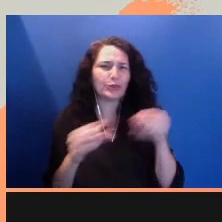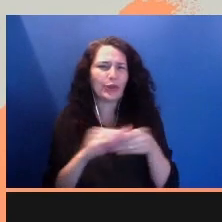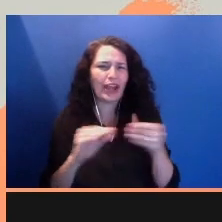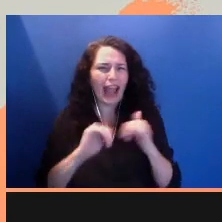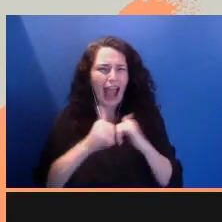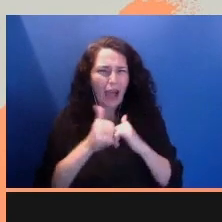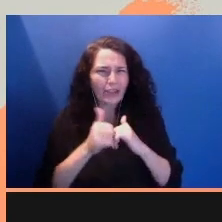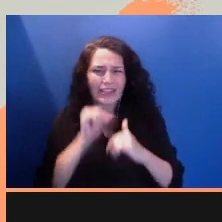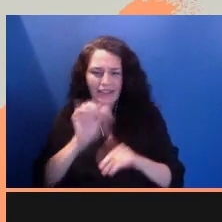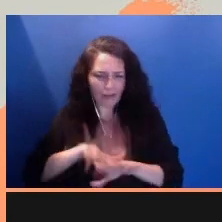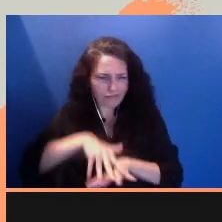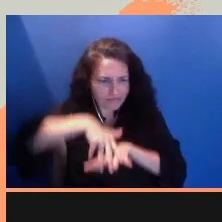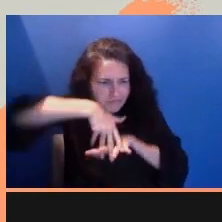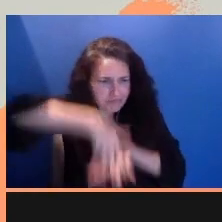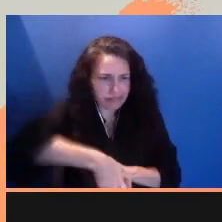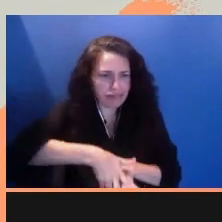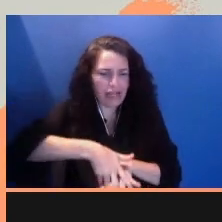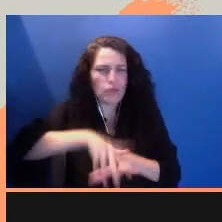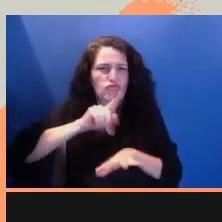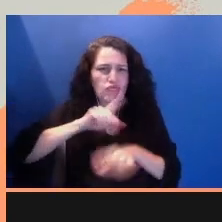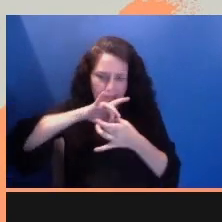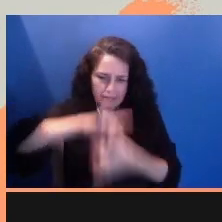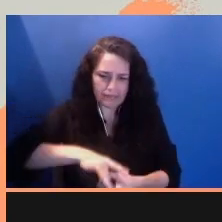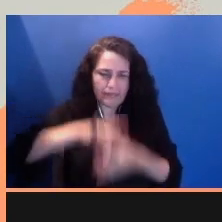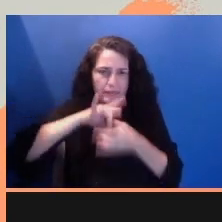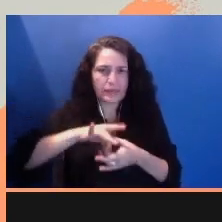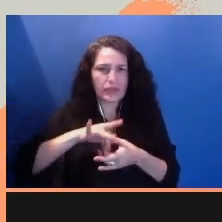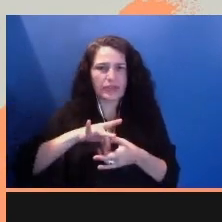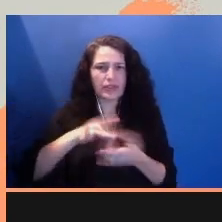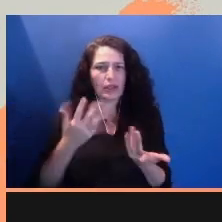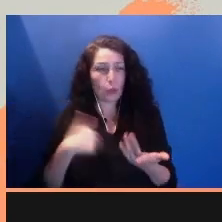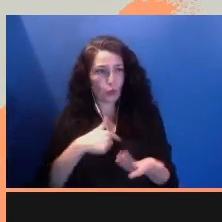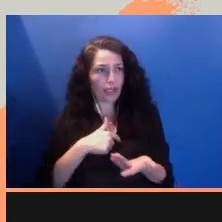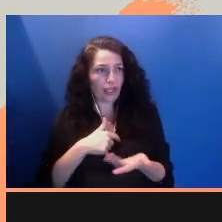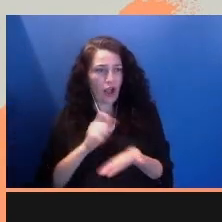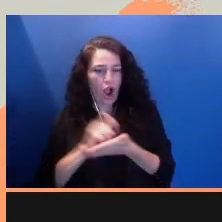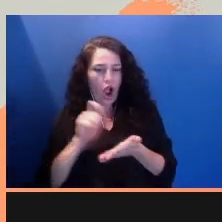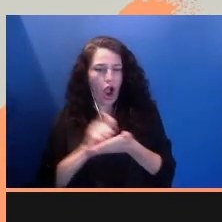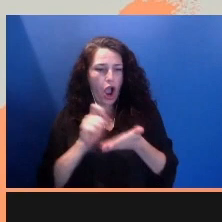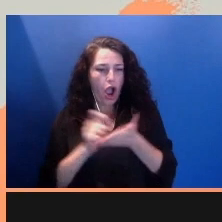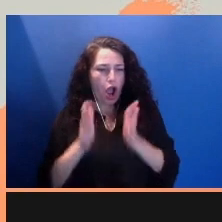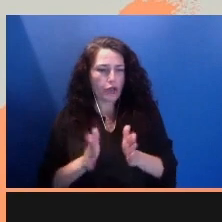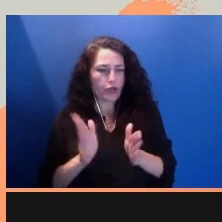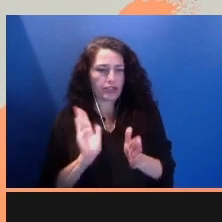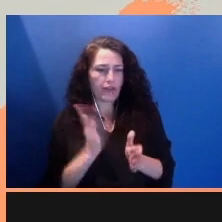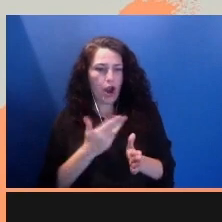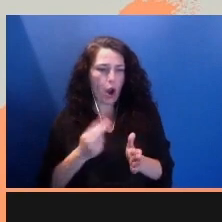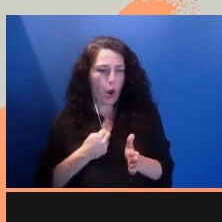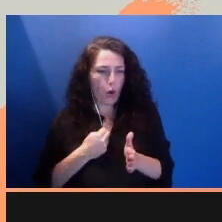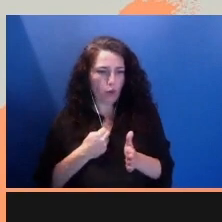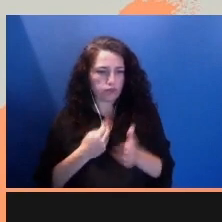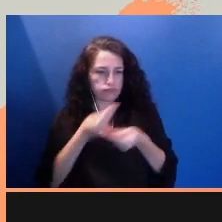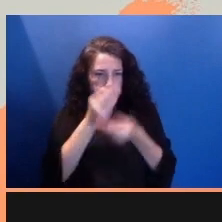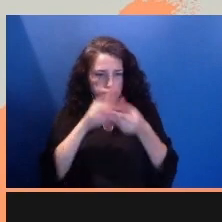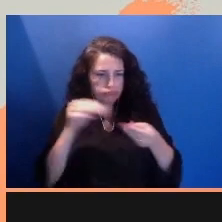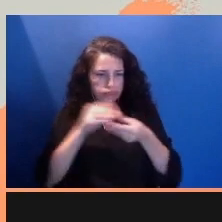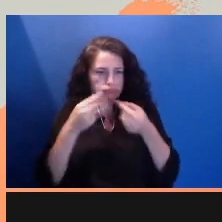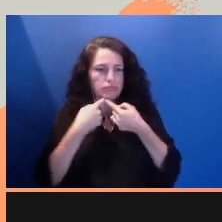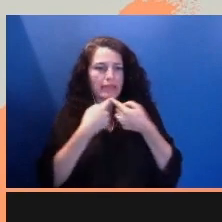as authors of our own narratives? American media is killing us, and we deserve better.